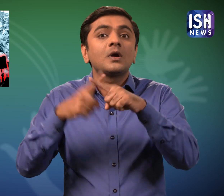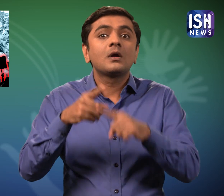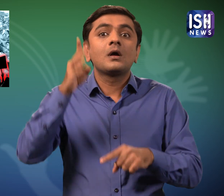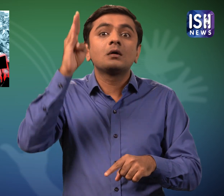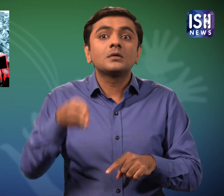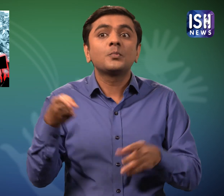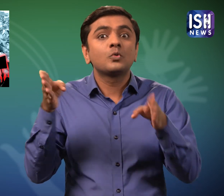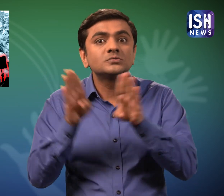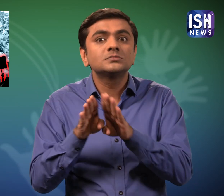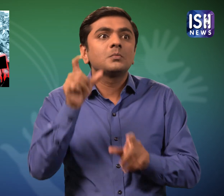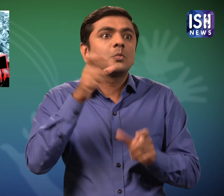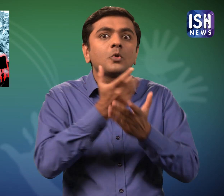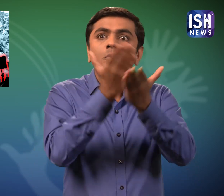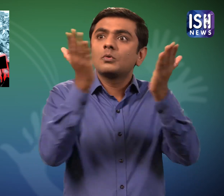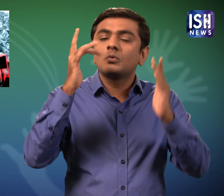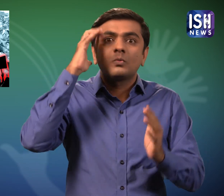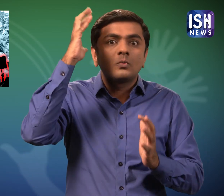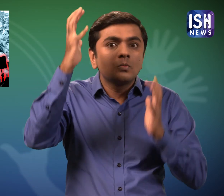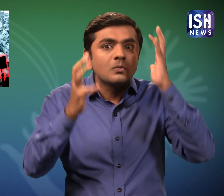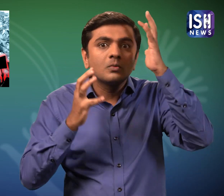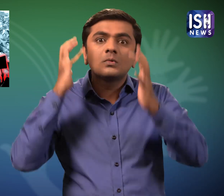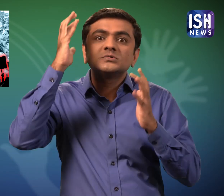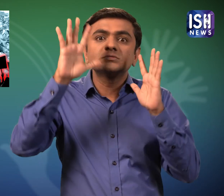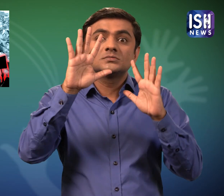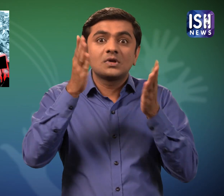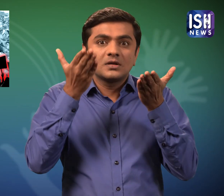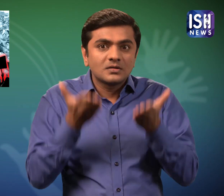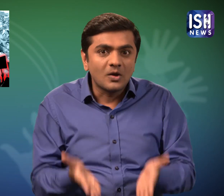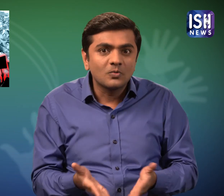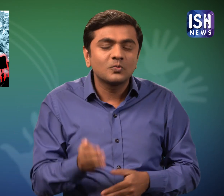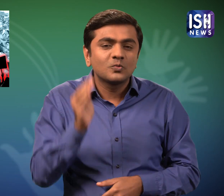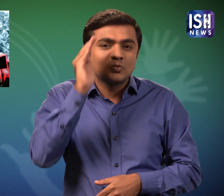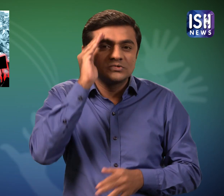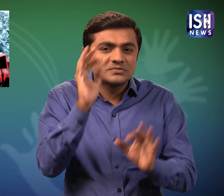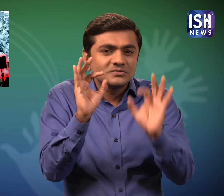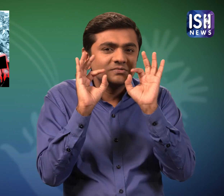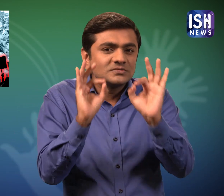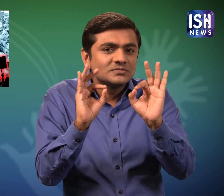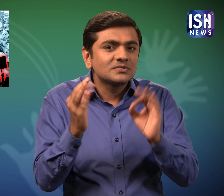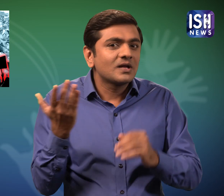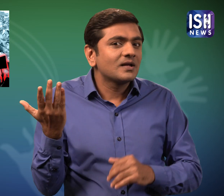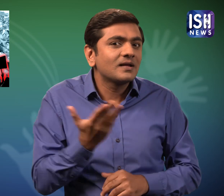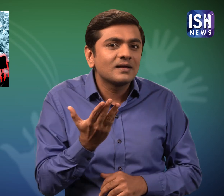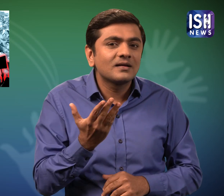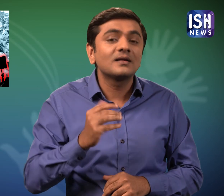even ATMs would be closed. This is why everyone was worried However there is good news.